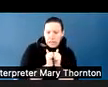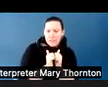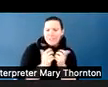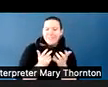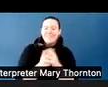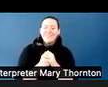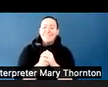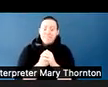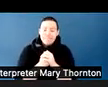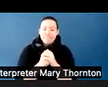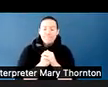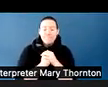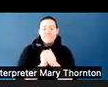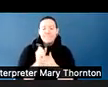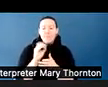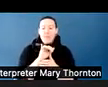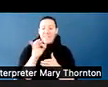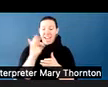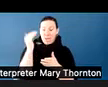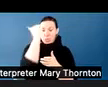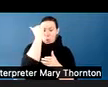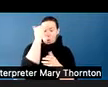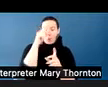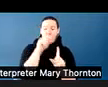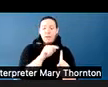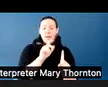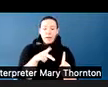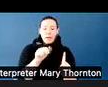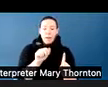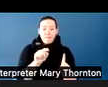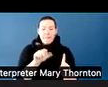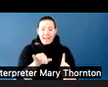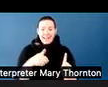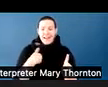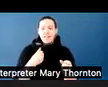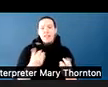So if I know that Patty has a lot of difficulty communicating